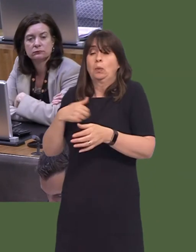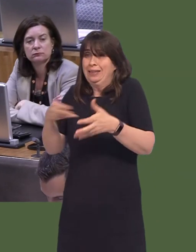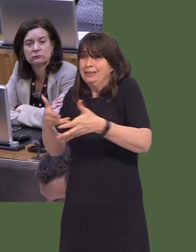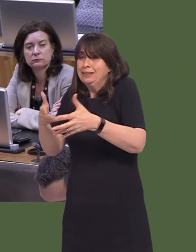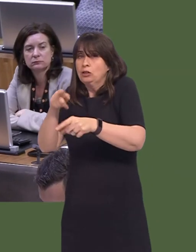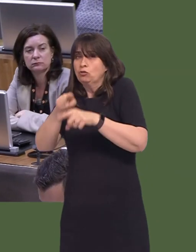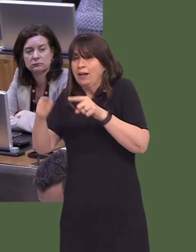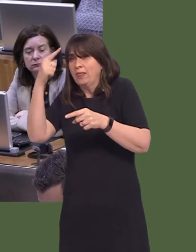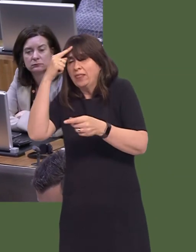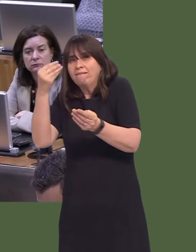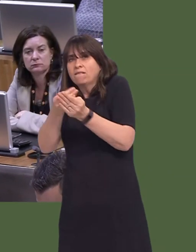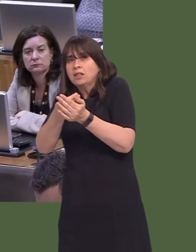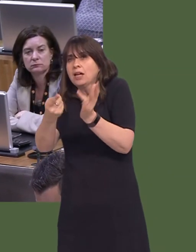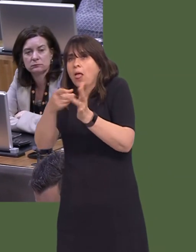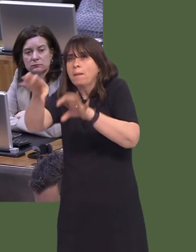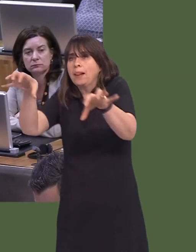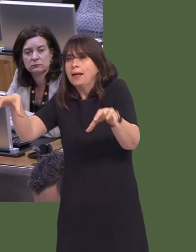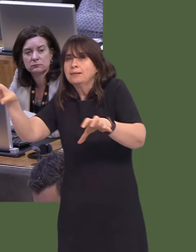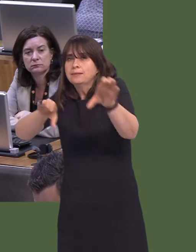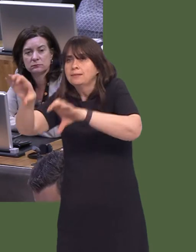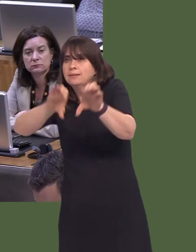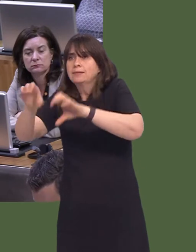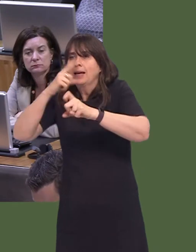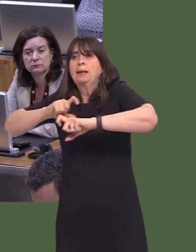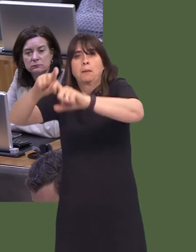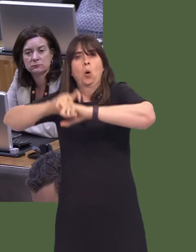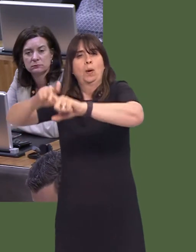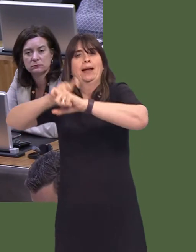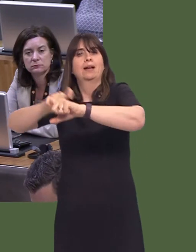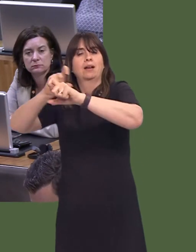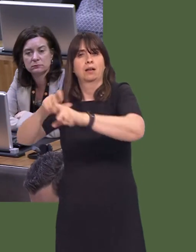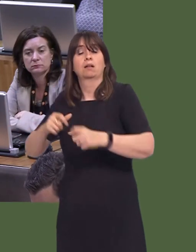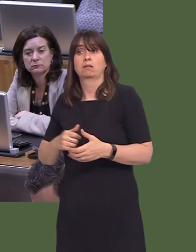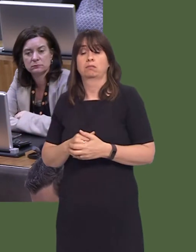sustainable funding solutions elsewhere. I know that there are some organisations like